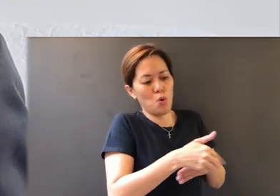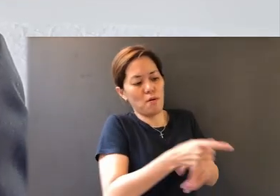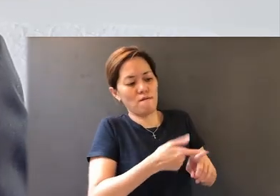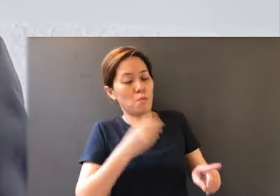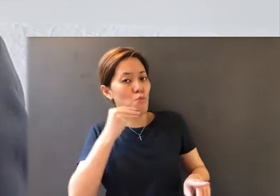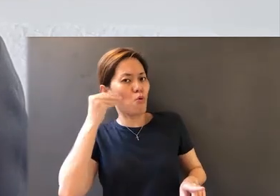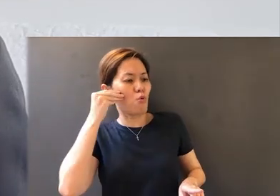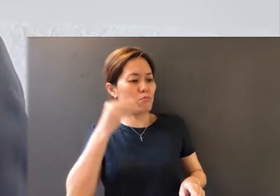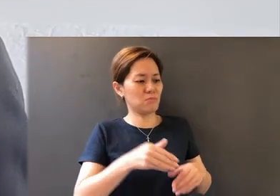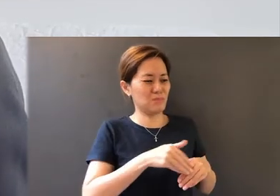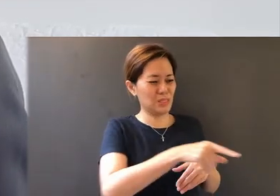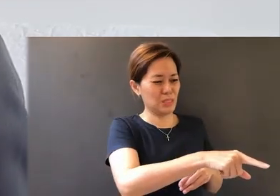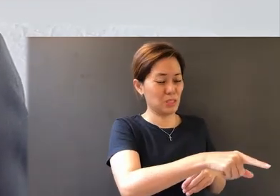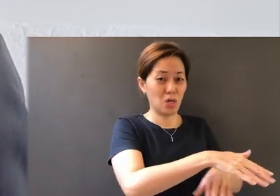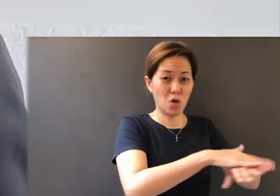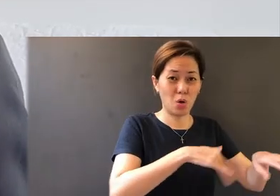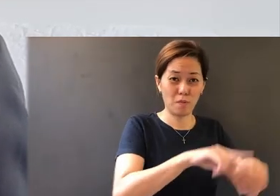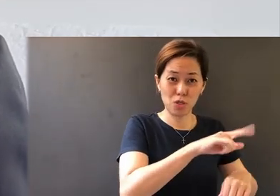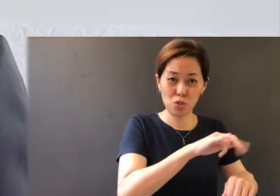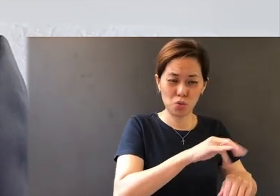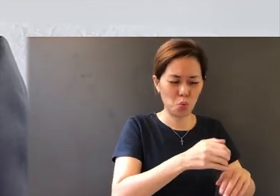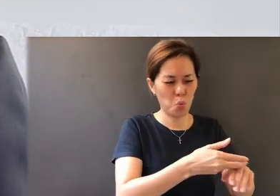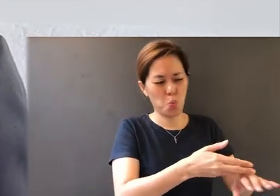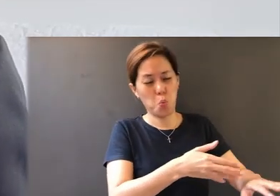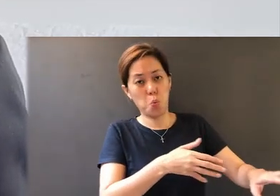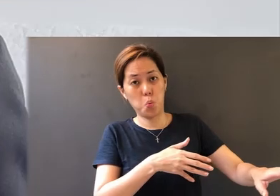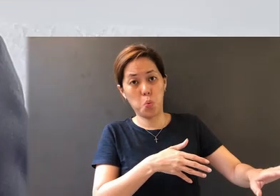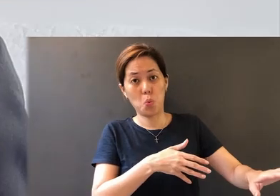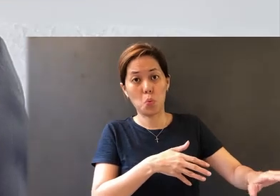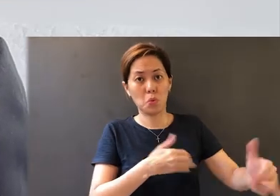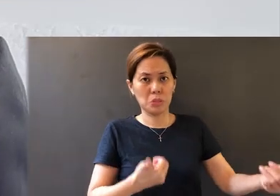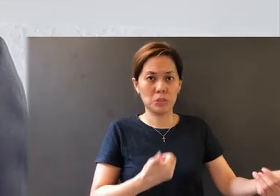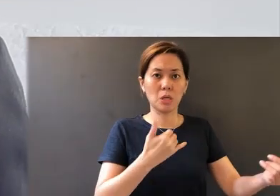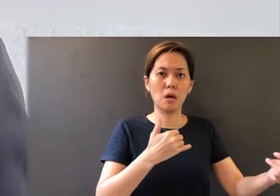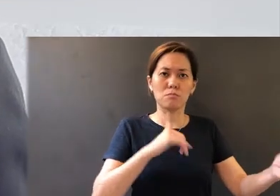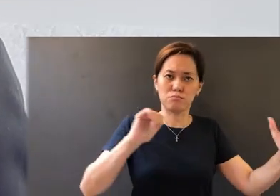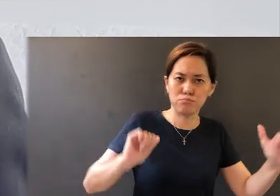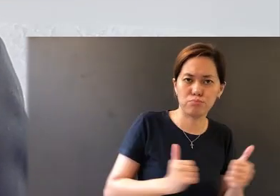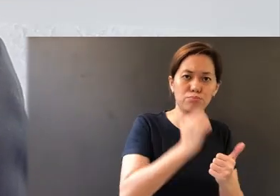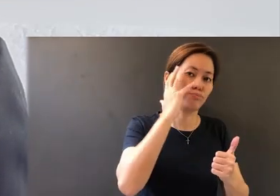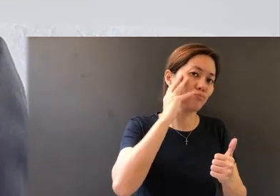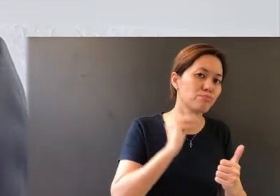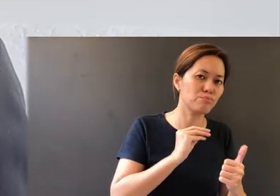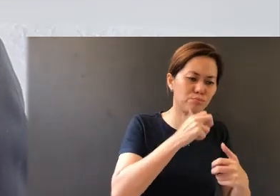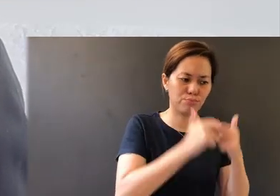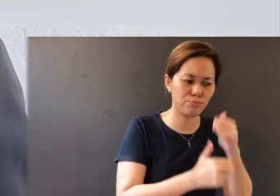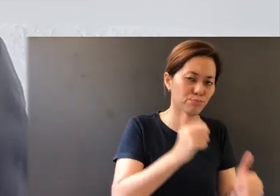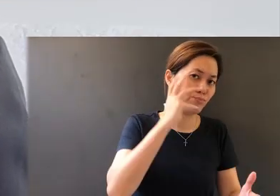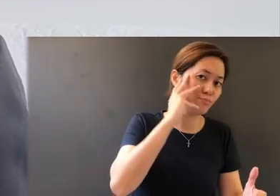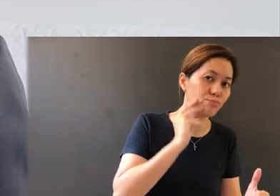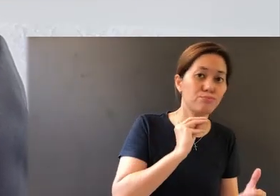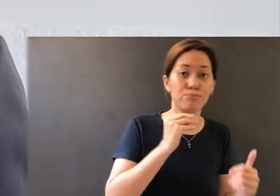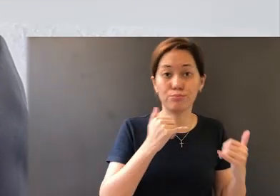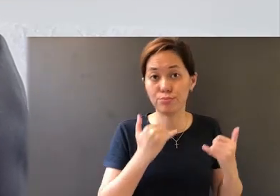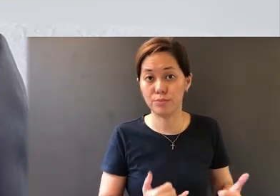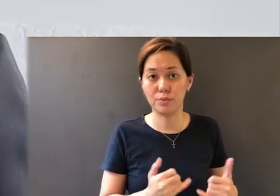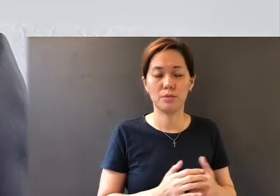their comfort zone, they are experiencing challenges and difficulties.